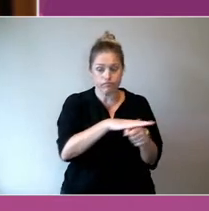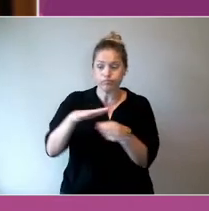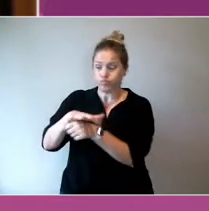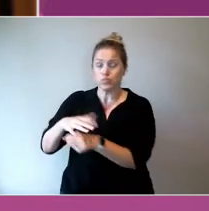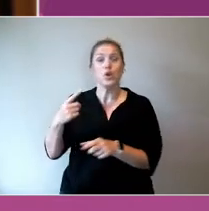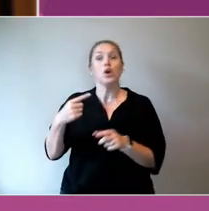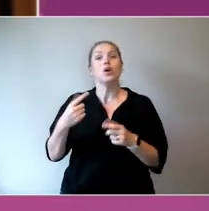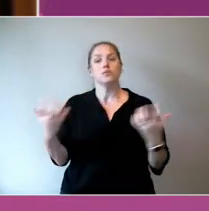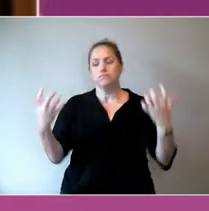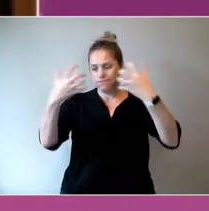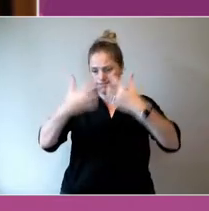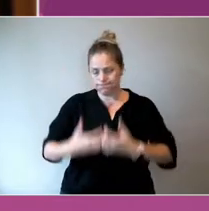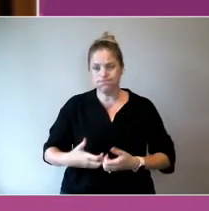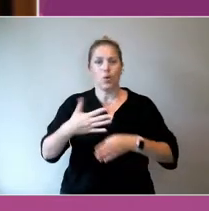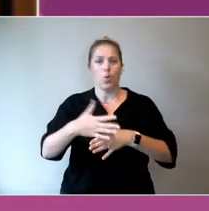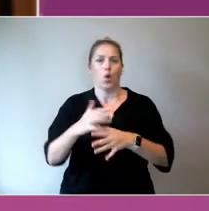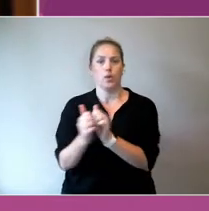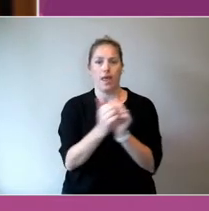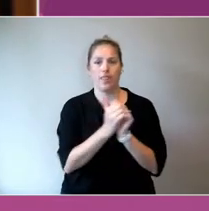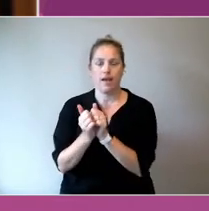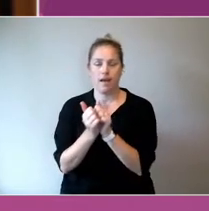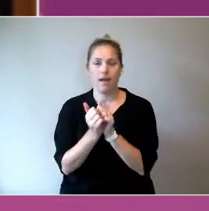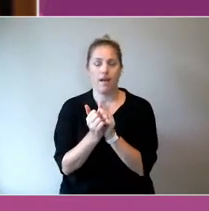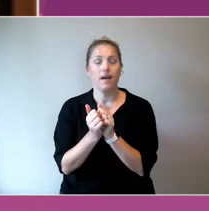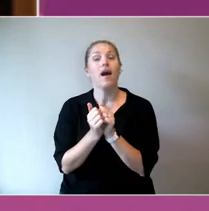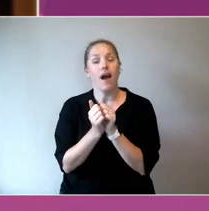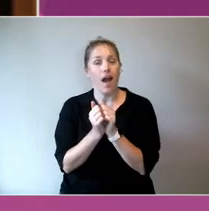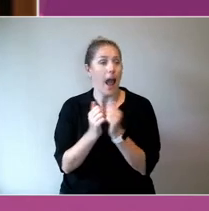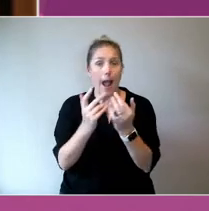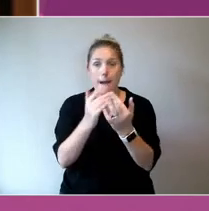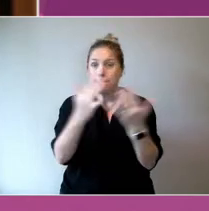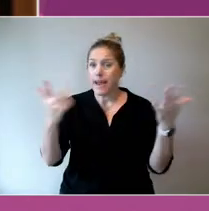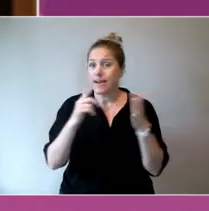Between the sectors of the arts and they are plural, and the health and wellbeing sectors.